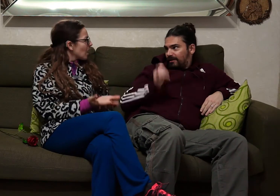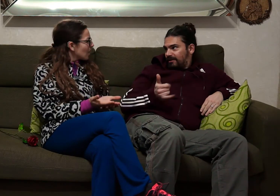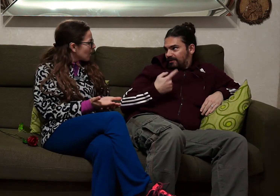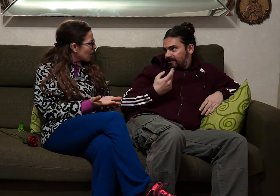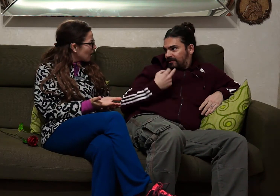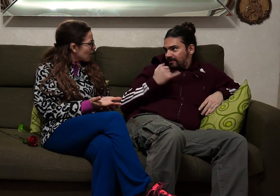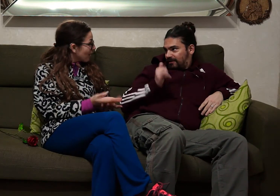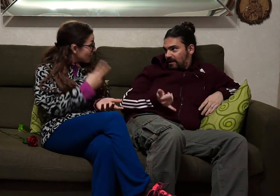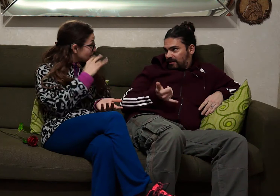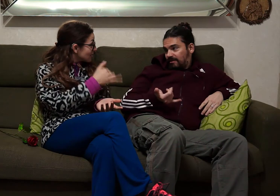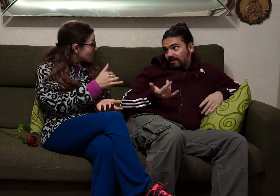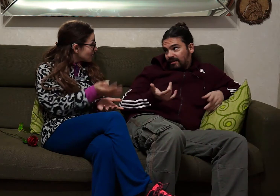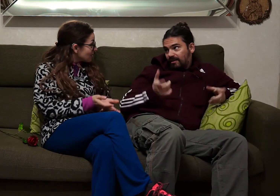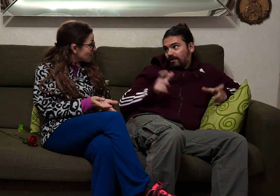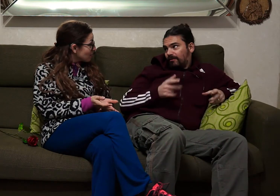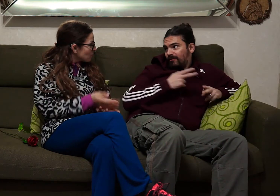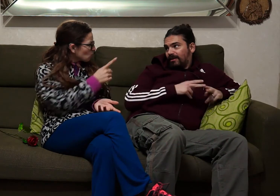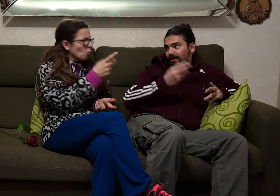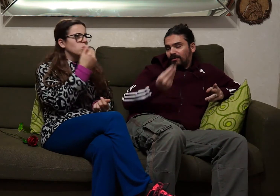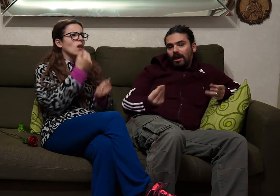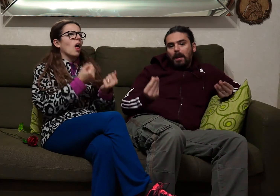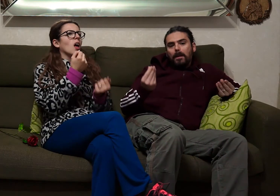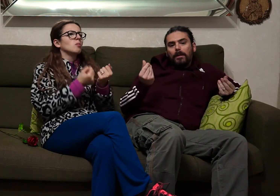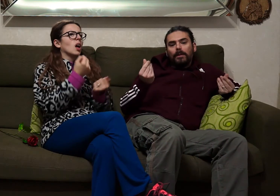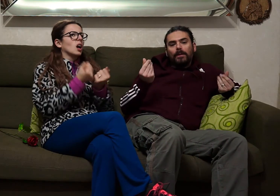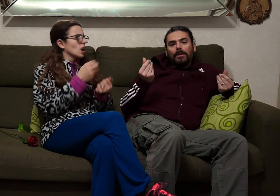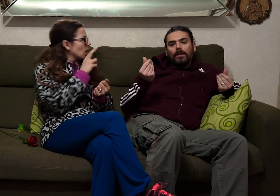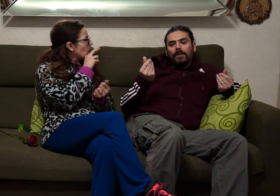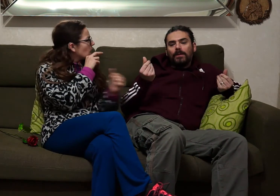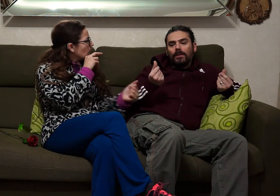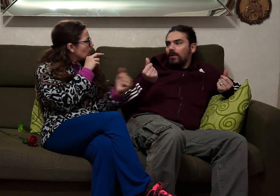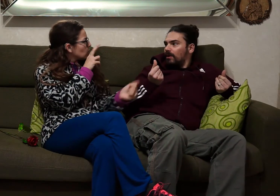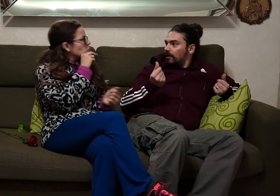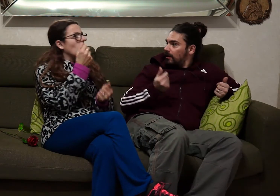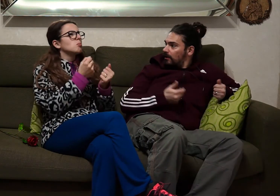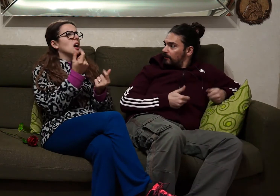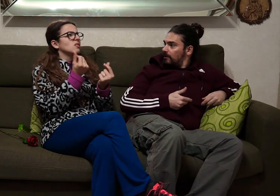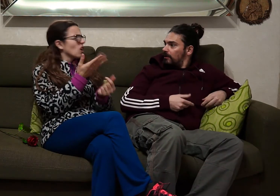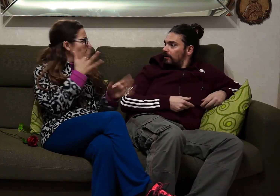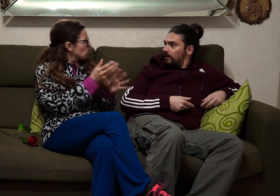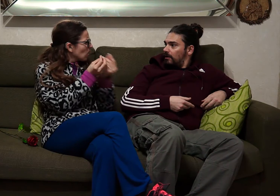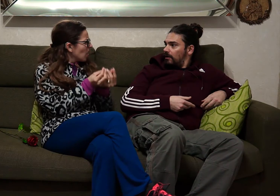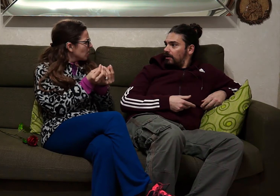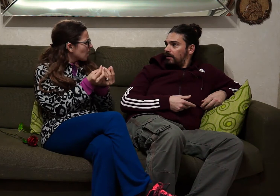and she said yes? ... yes. of course, he has a Ferrari. you talk about cars and money, but it has nothing to do with it.